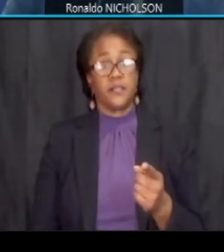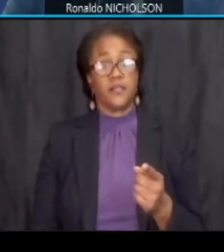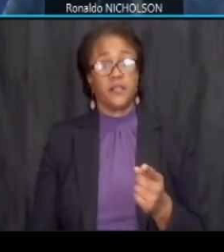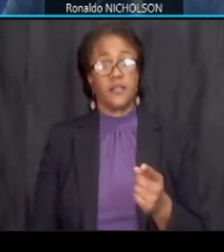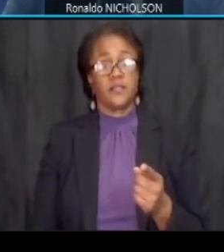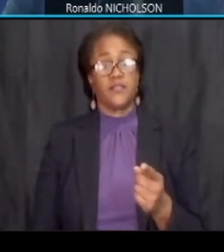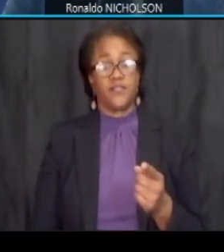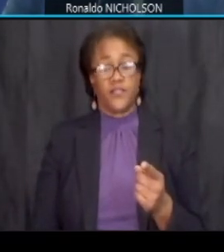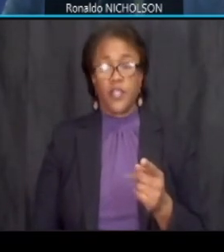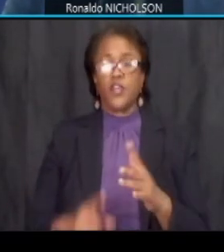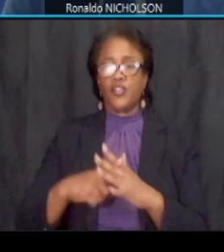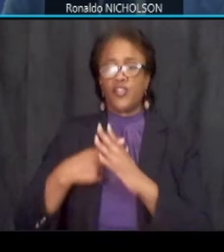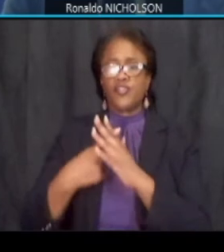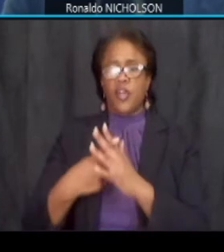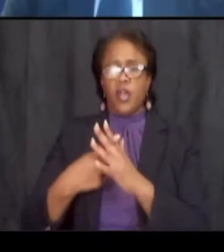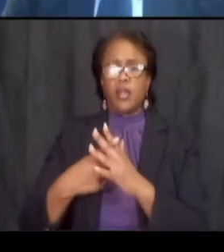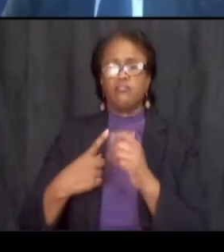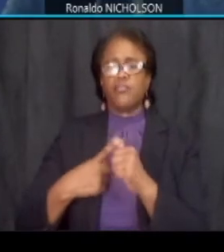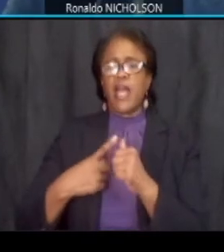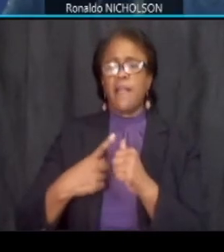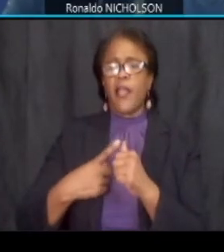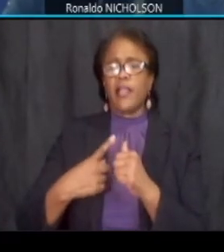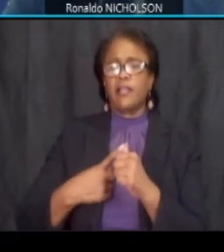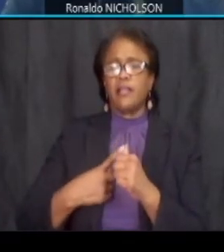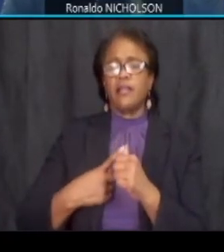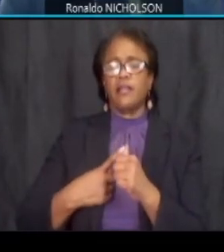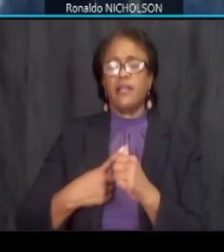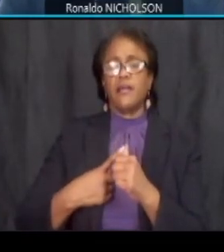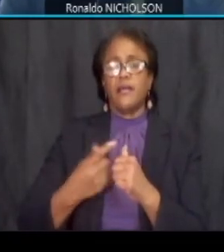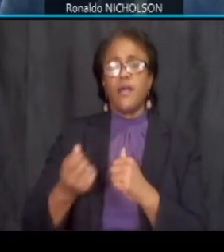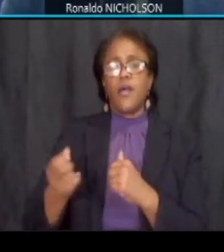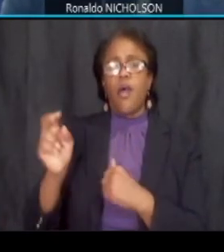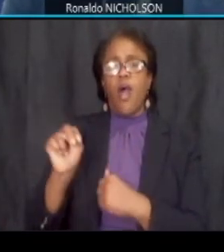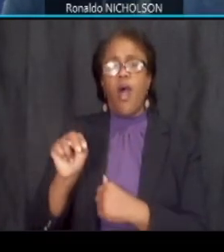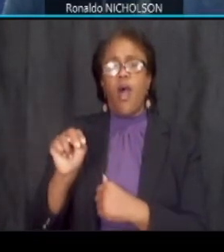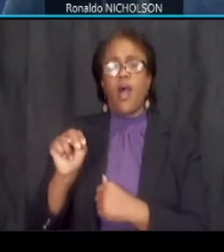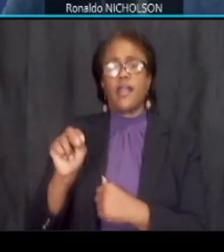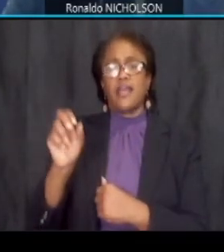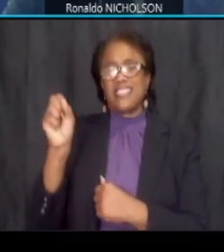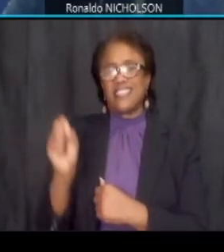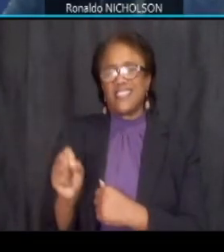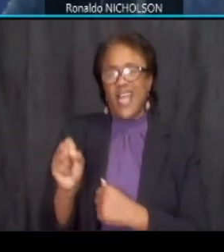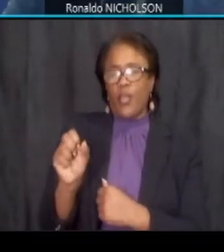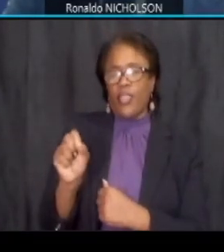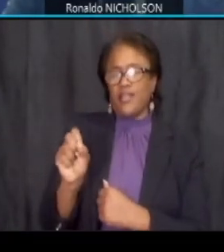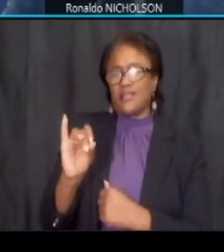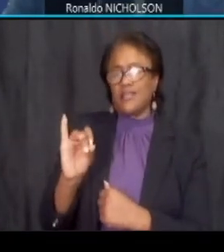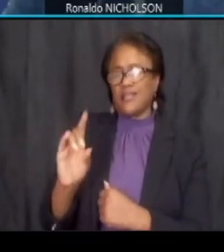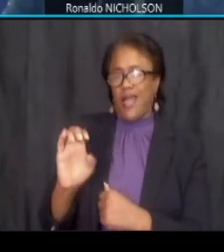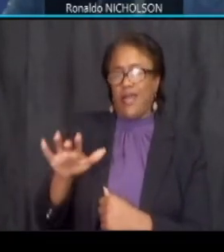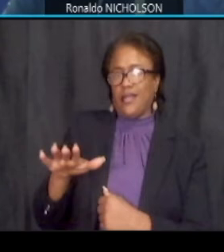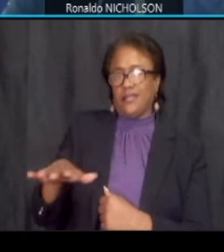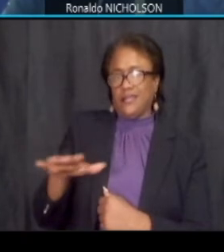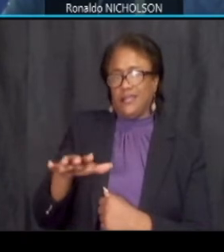will start primarily on the southern side